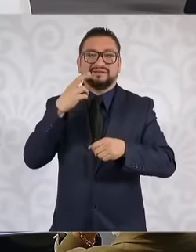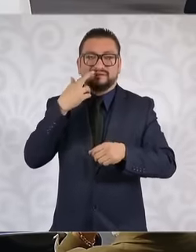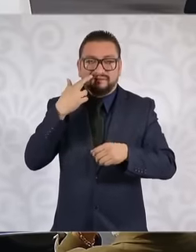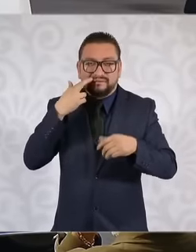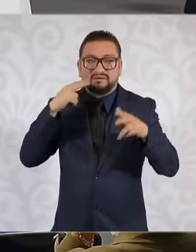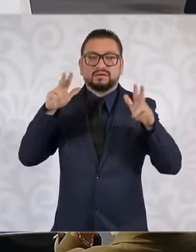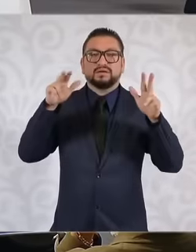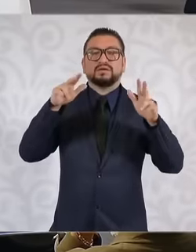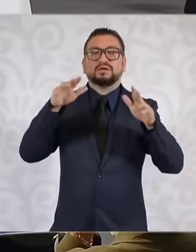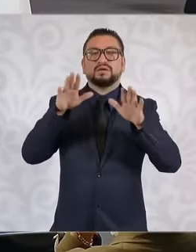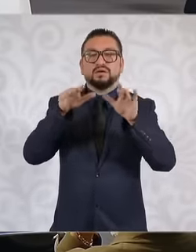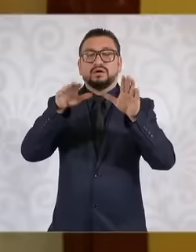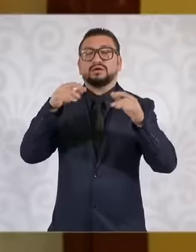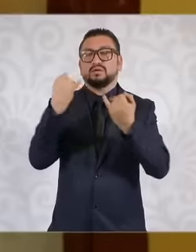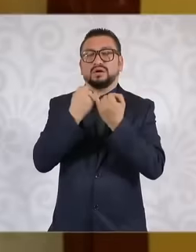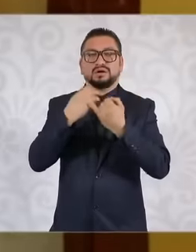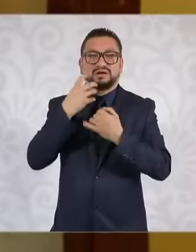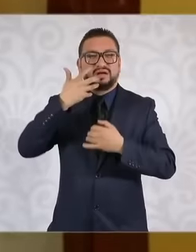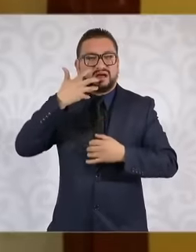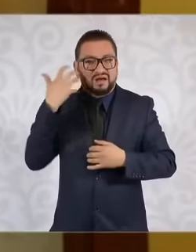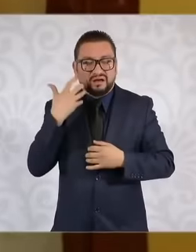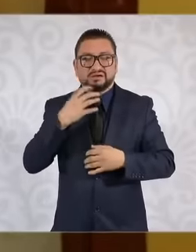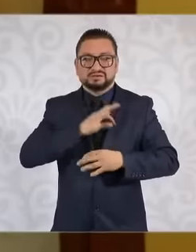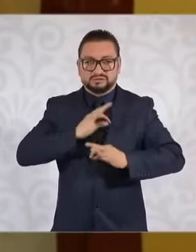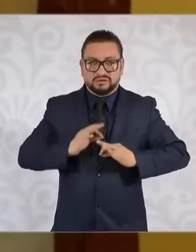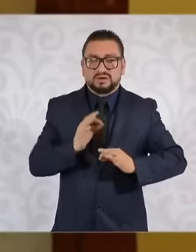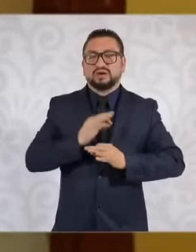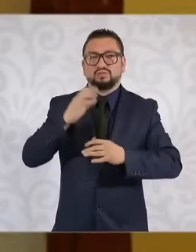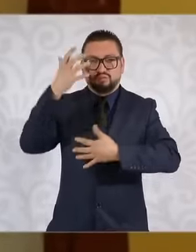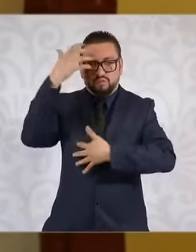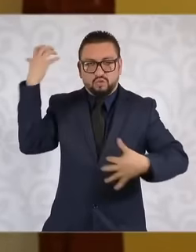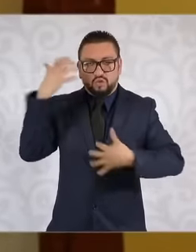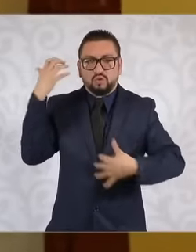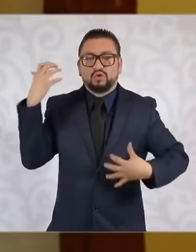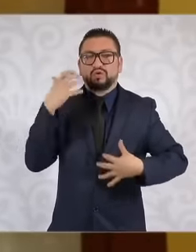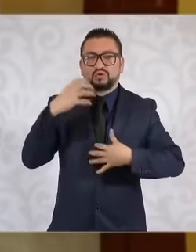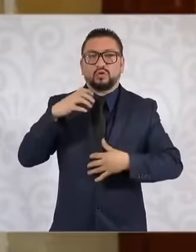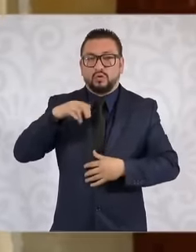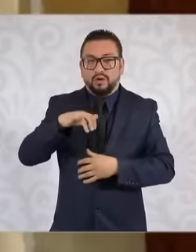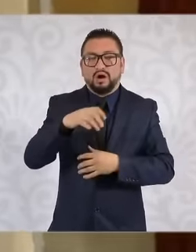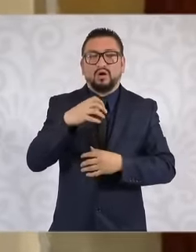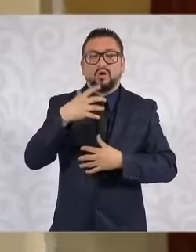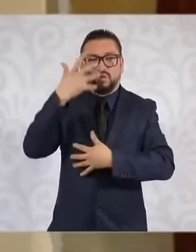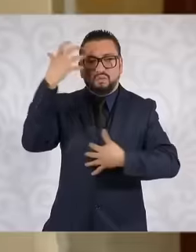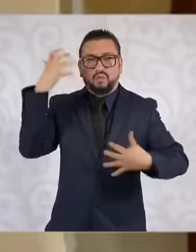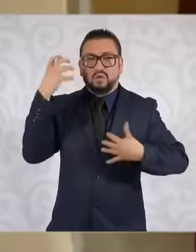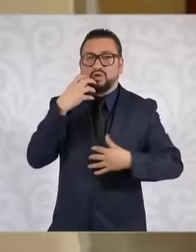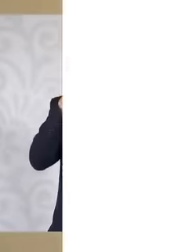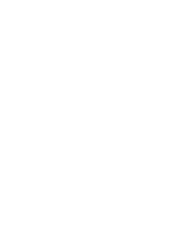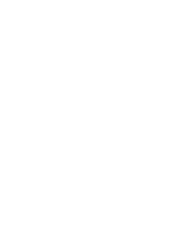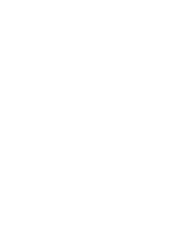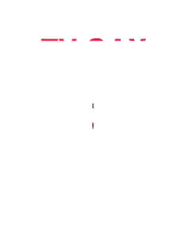as I tell you, the spider monkey the uador monkey and the truth is that now what we have to do is try